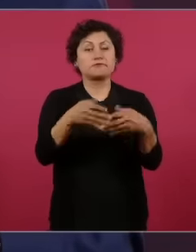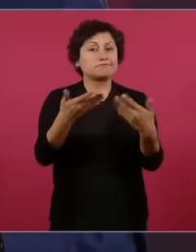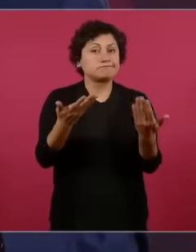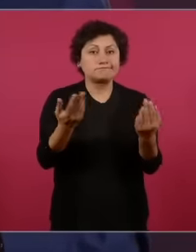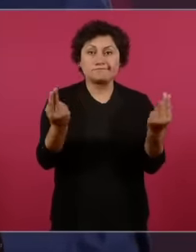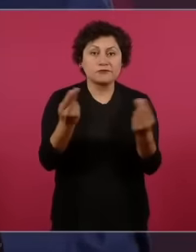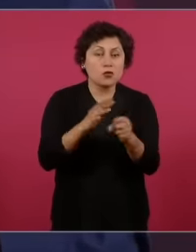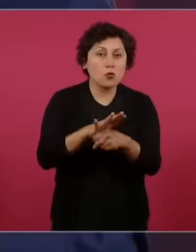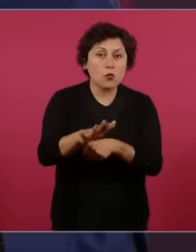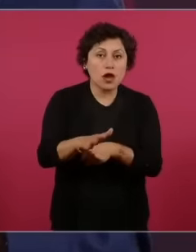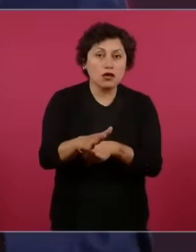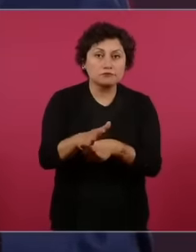it may be